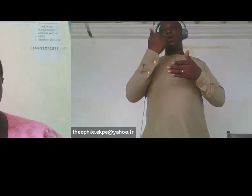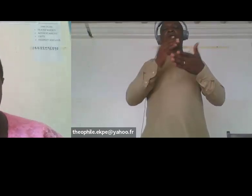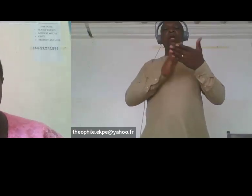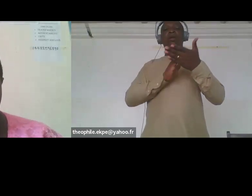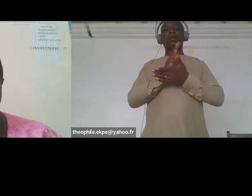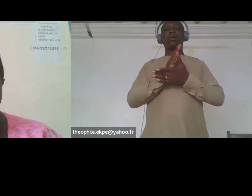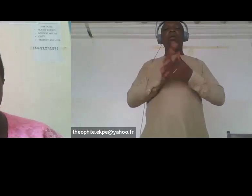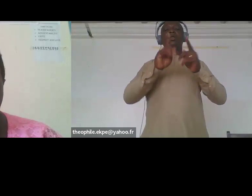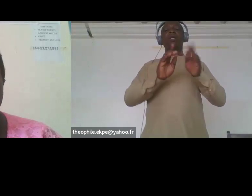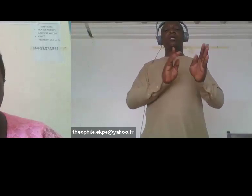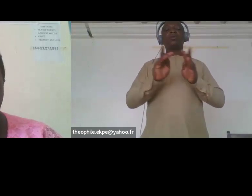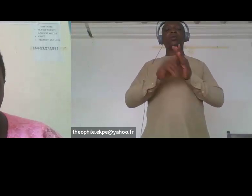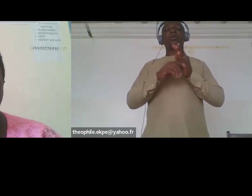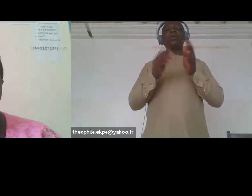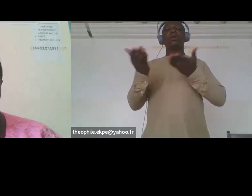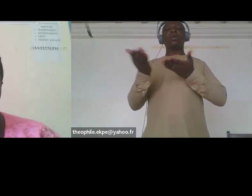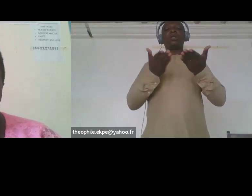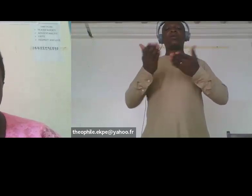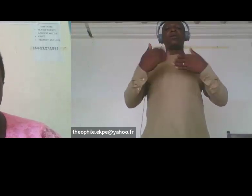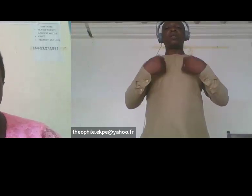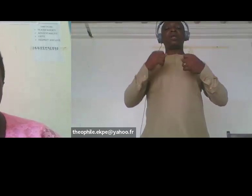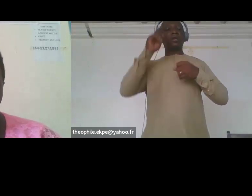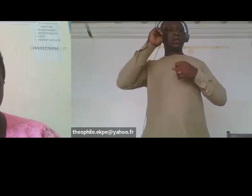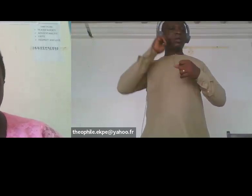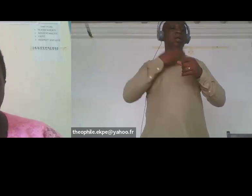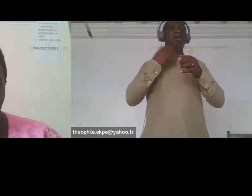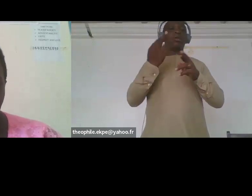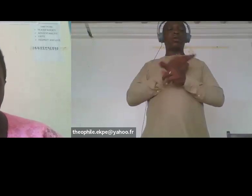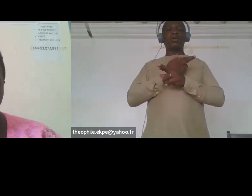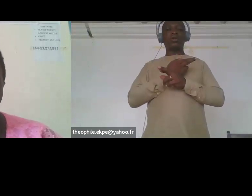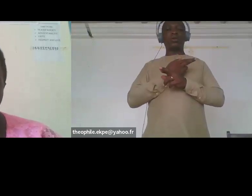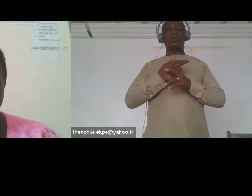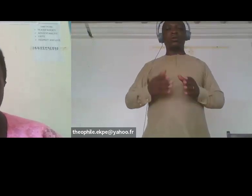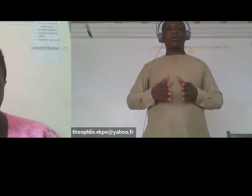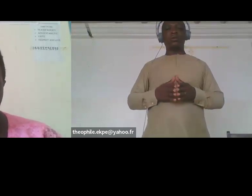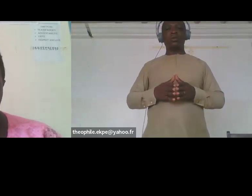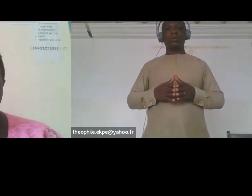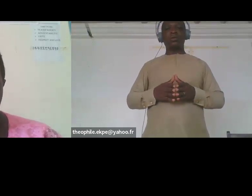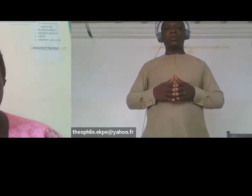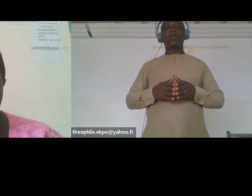beds in the health centers as well lid is now being invited in the different